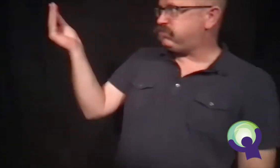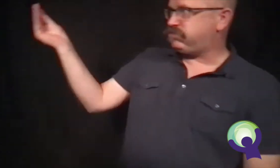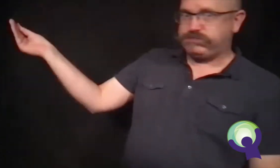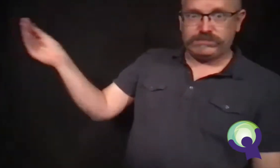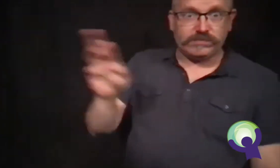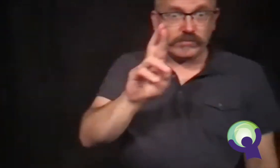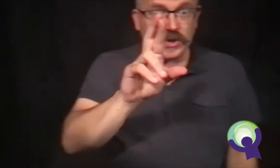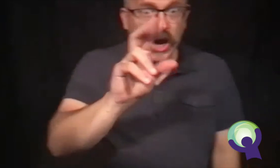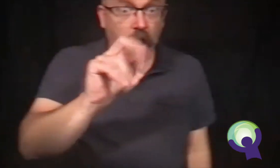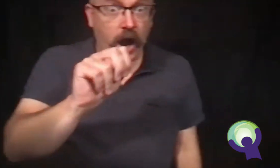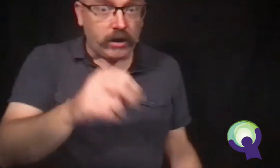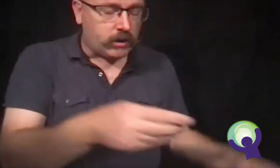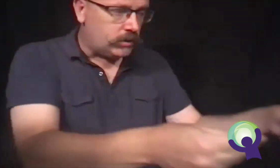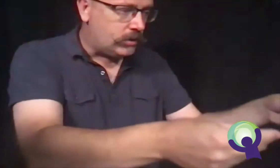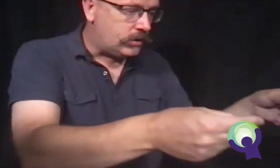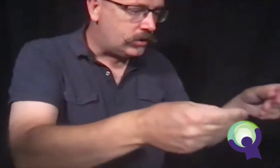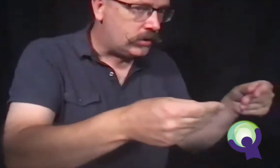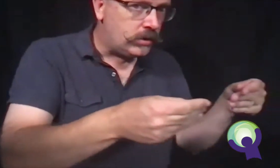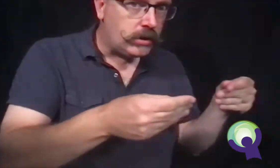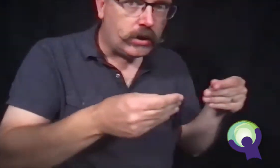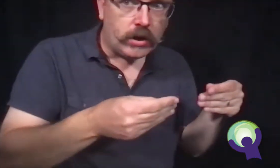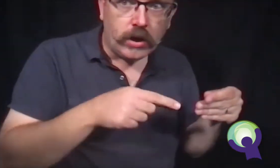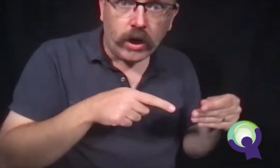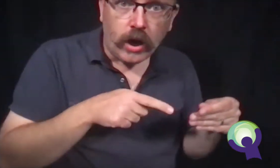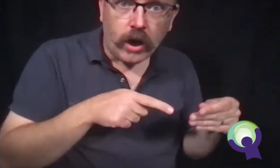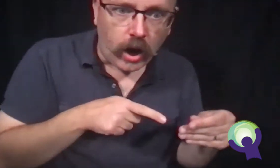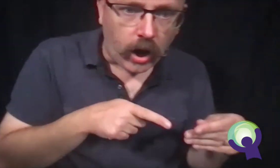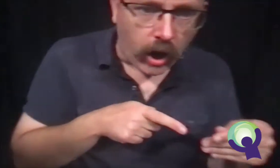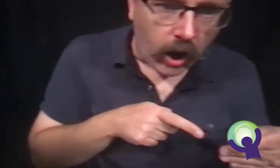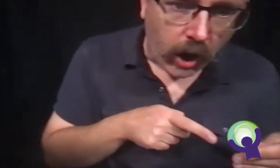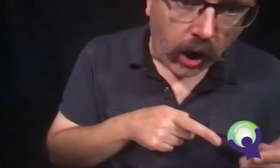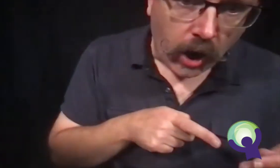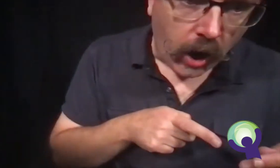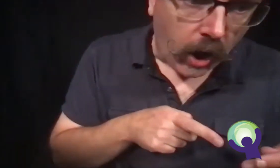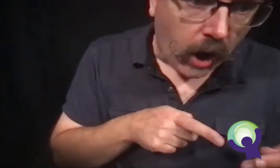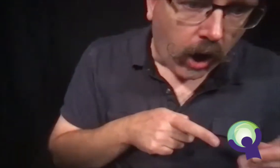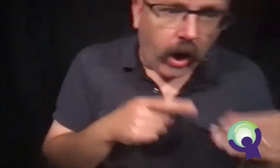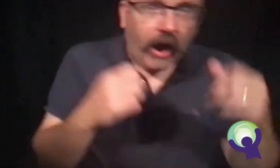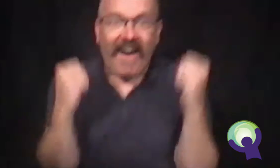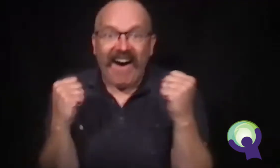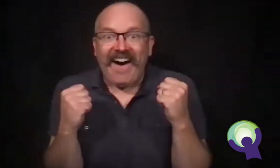His library card. Ron looked at Mrs. Scott and smiled.